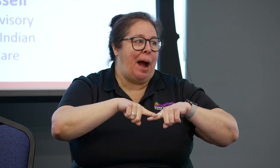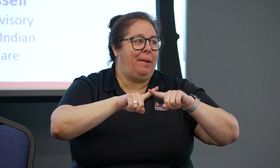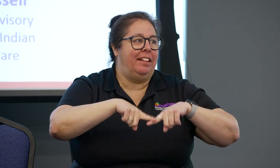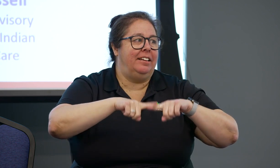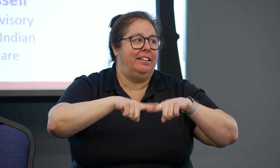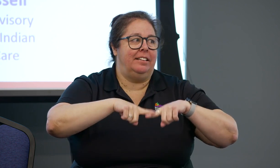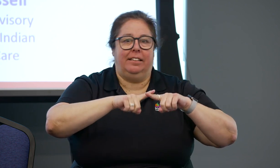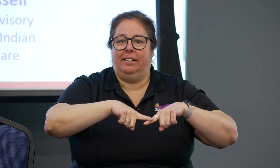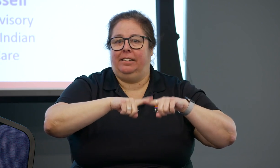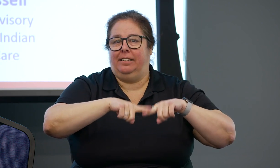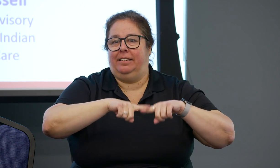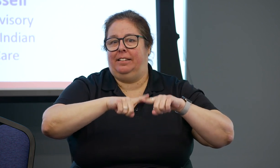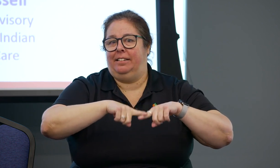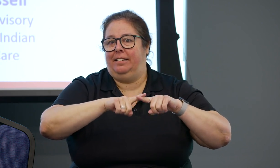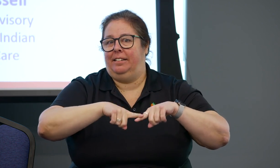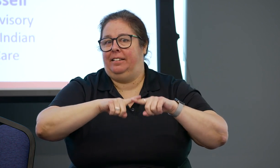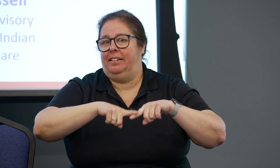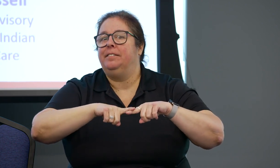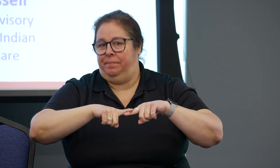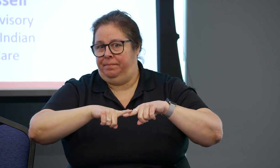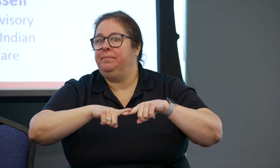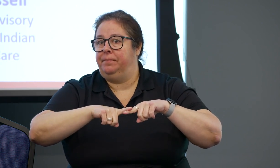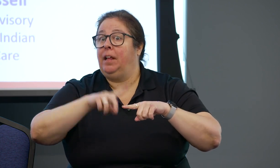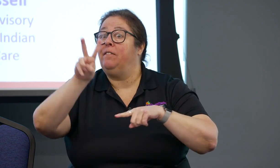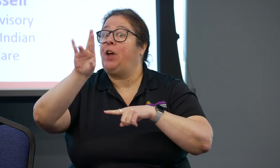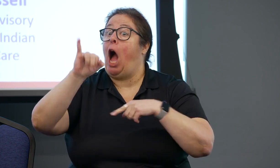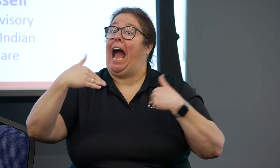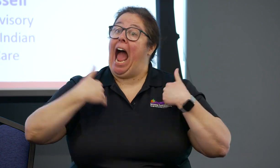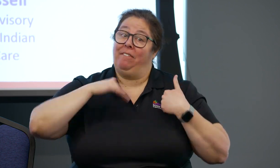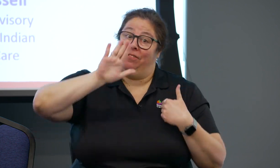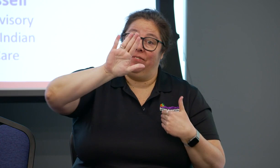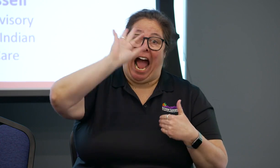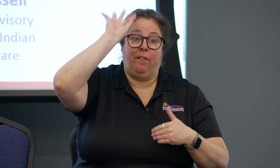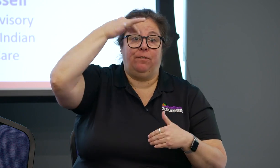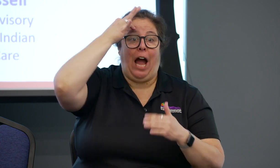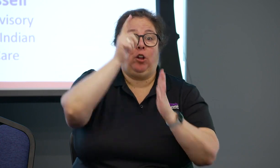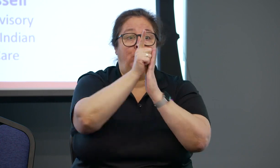it's not reliable and is not always used properly.